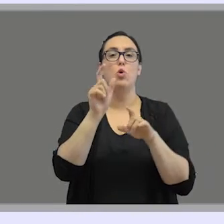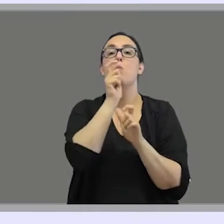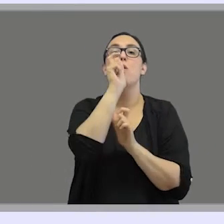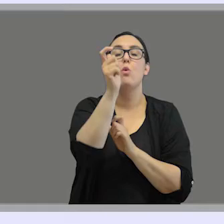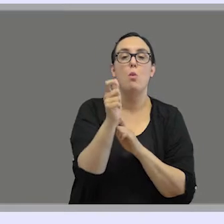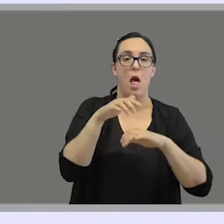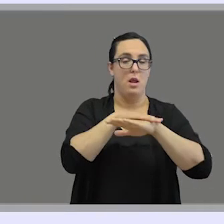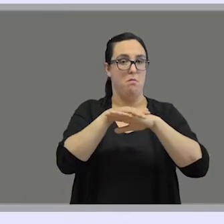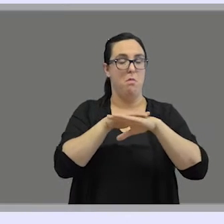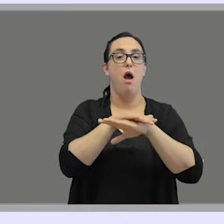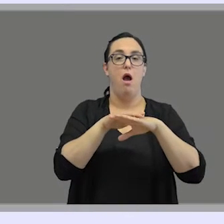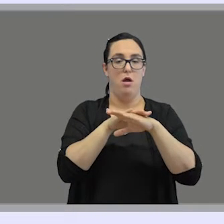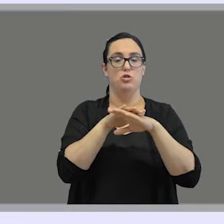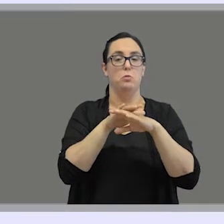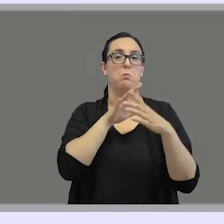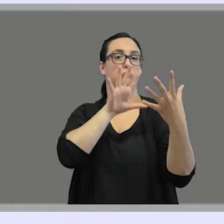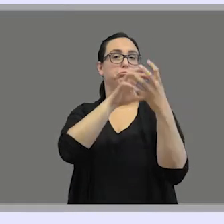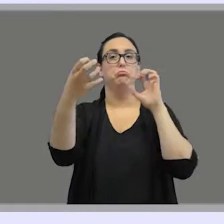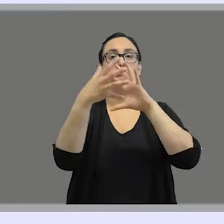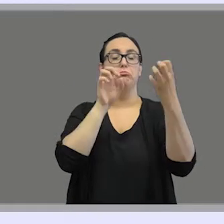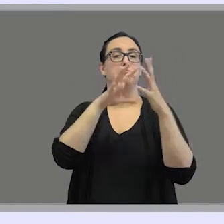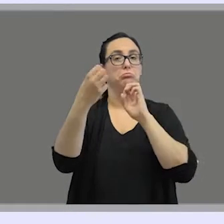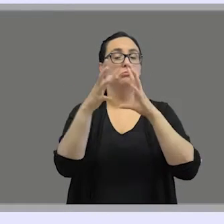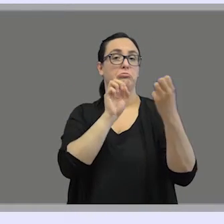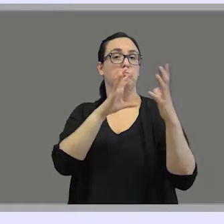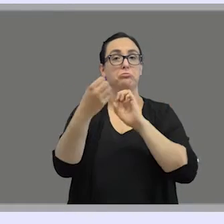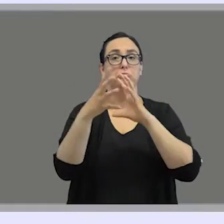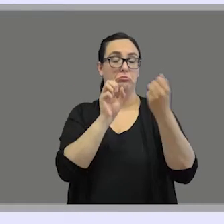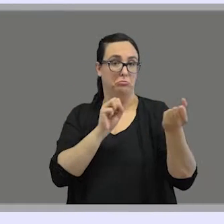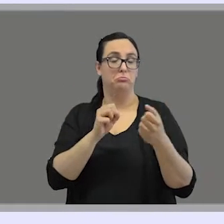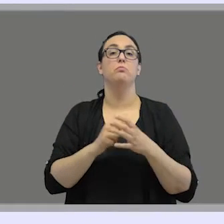that is understood by all the trained users.